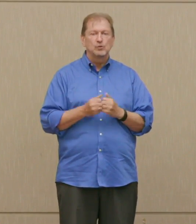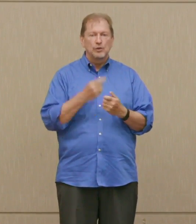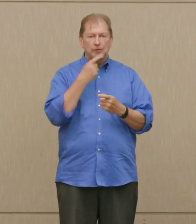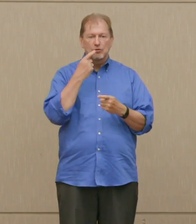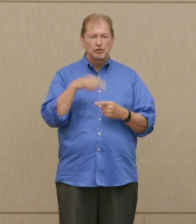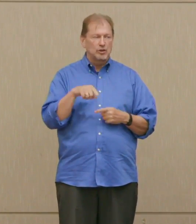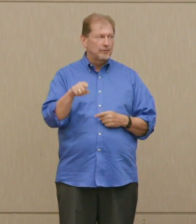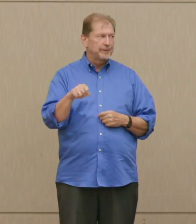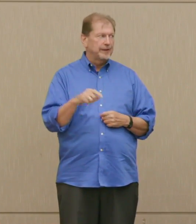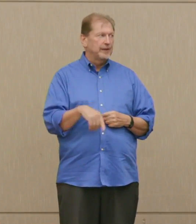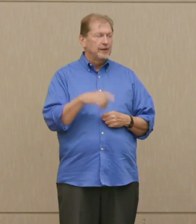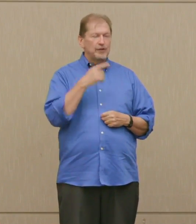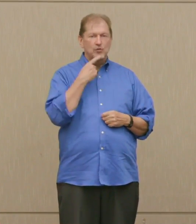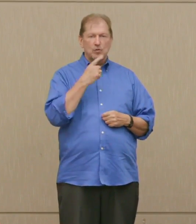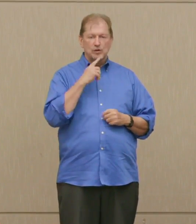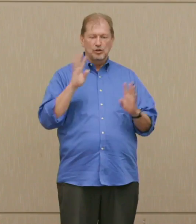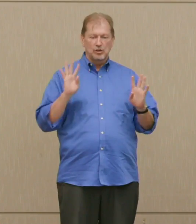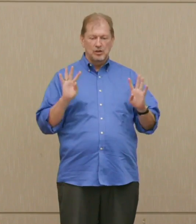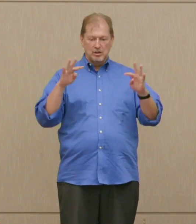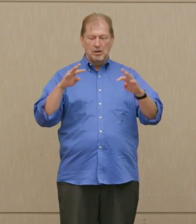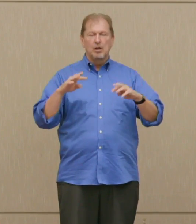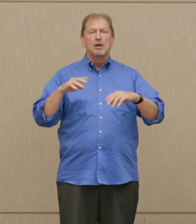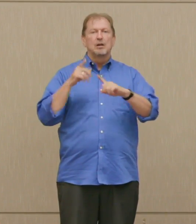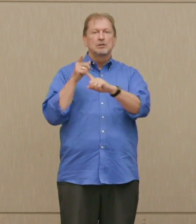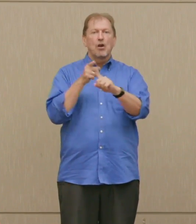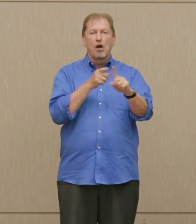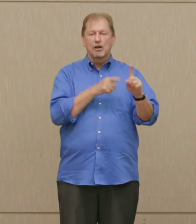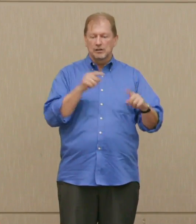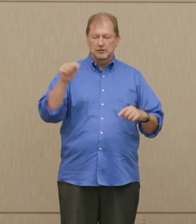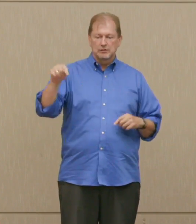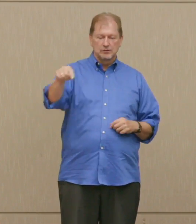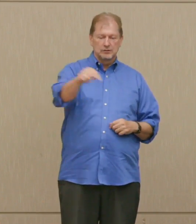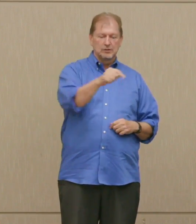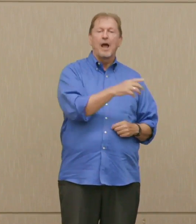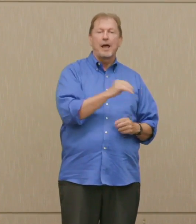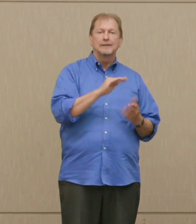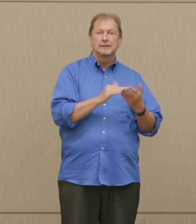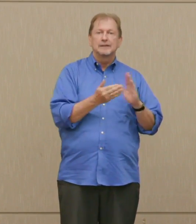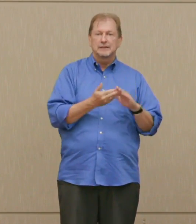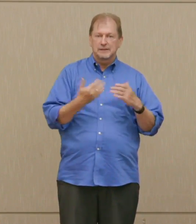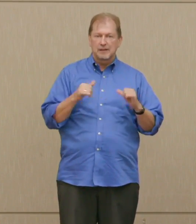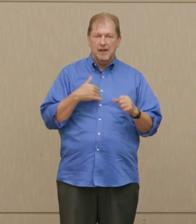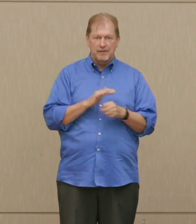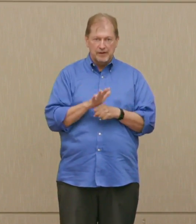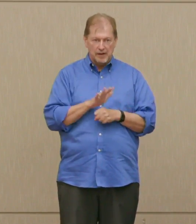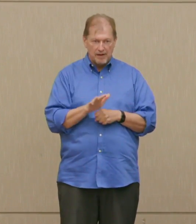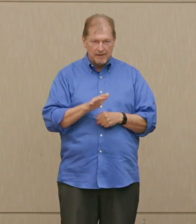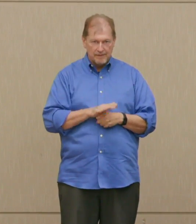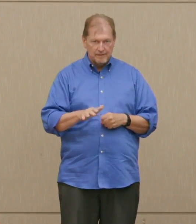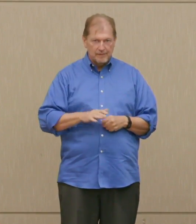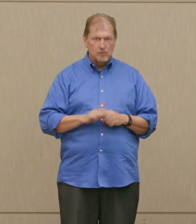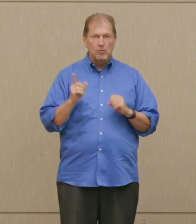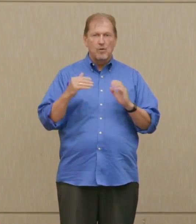We'd still be targeting all of their military targets, including cities, and we'd still cause nuclear winter if it went.